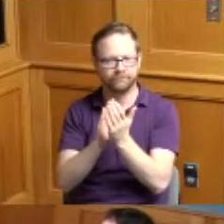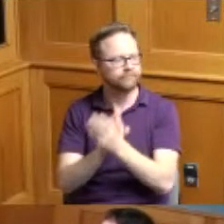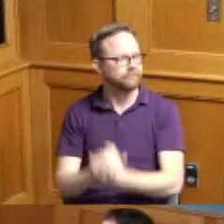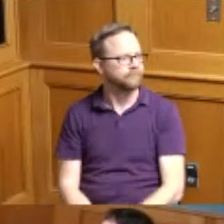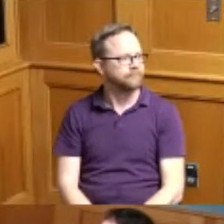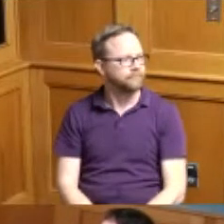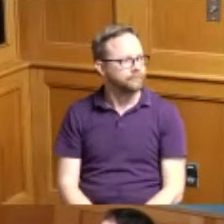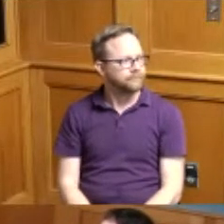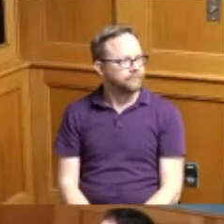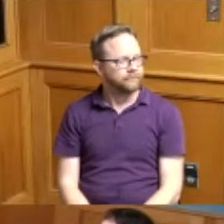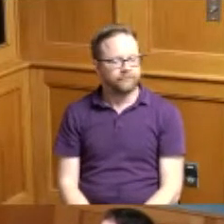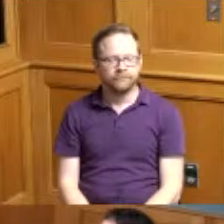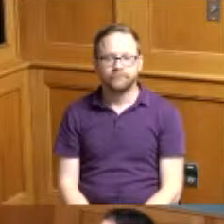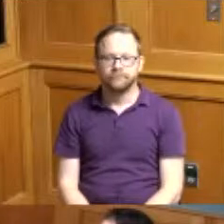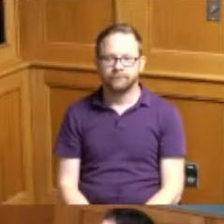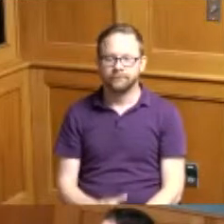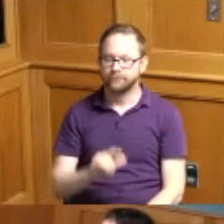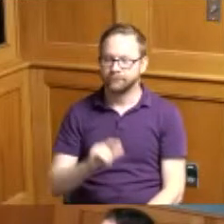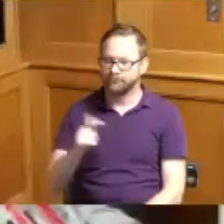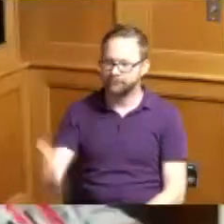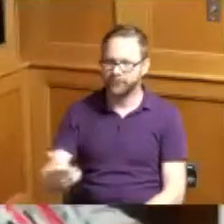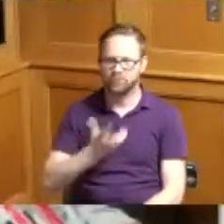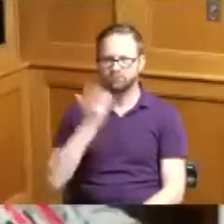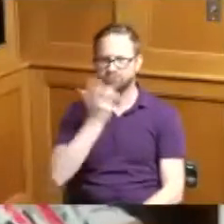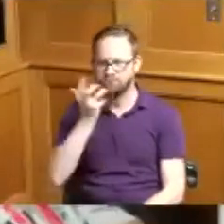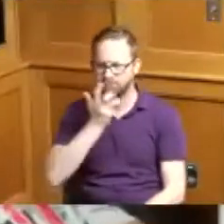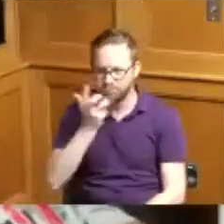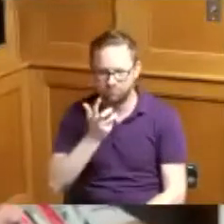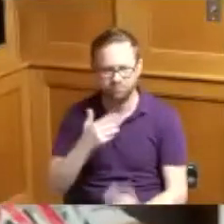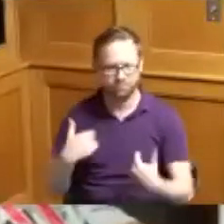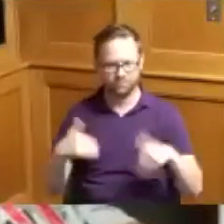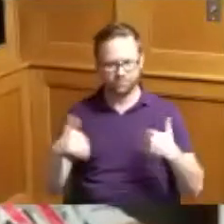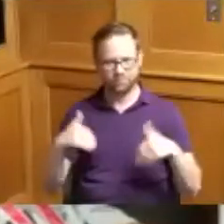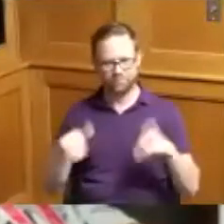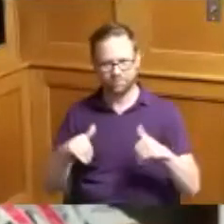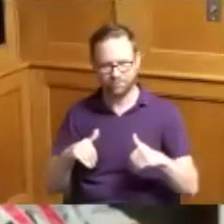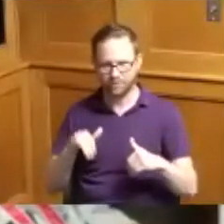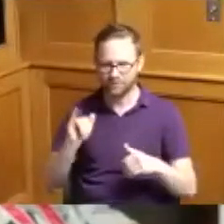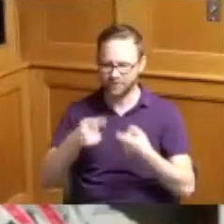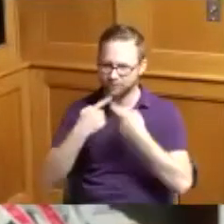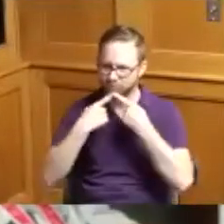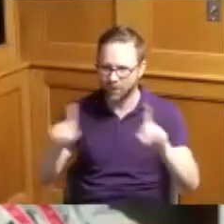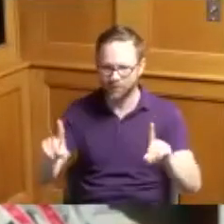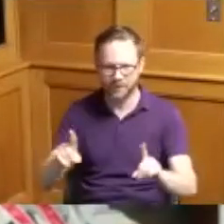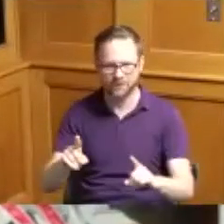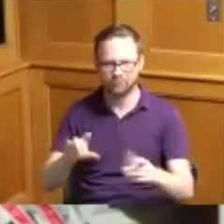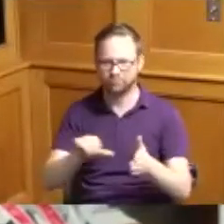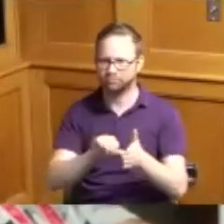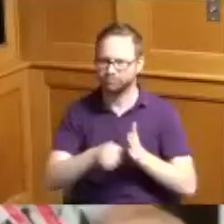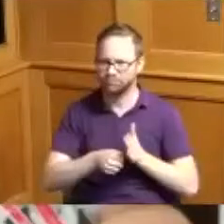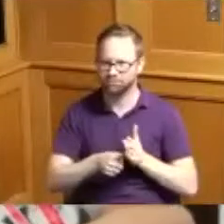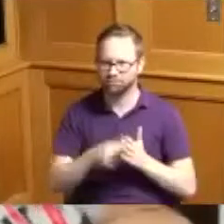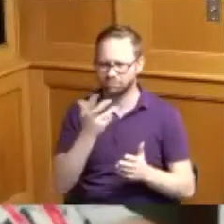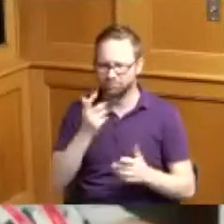foreign thank you so much a little choked up honestly